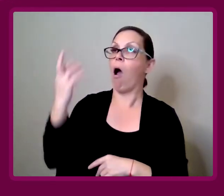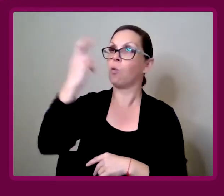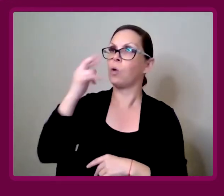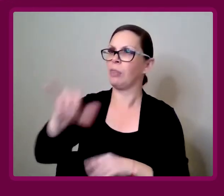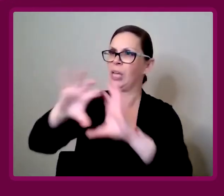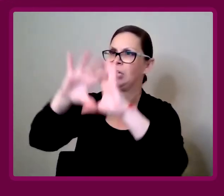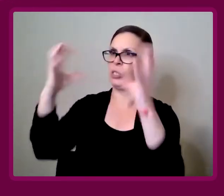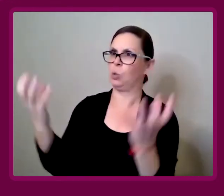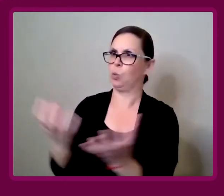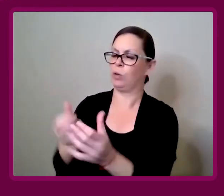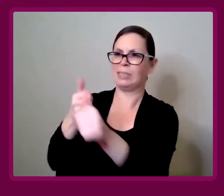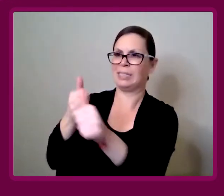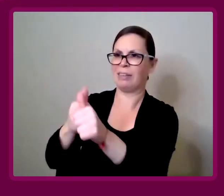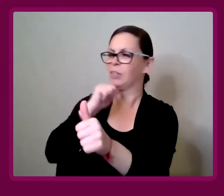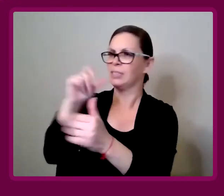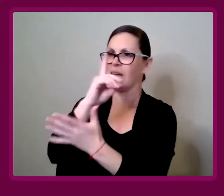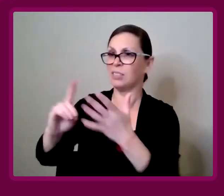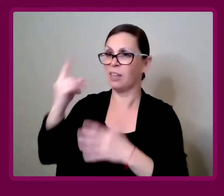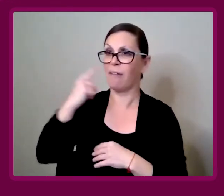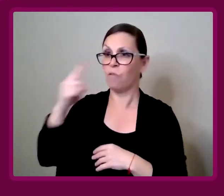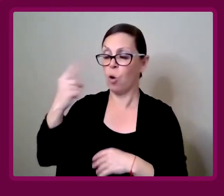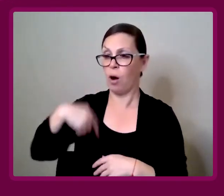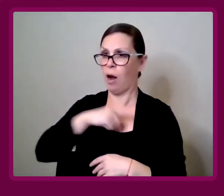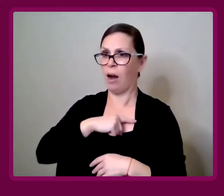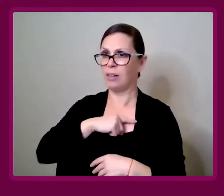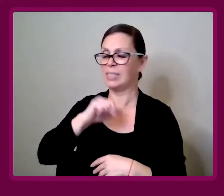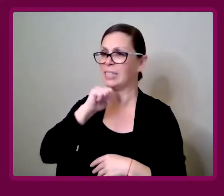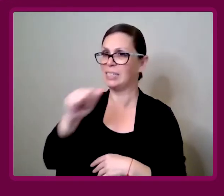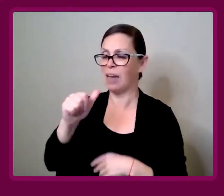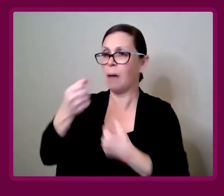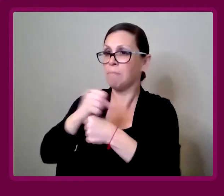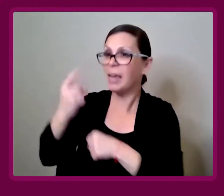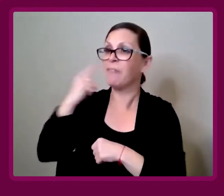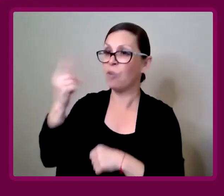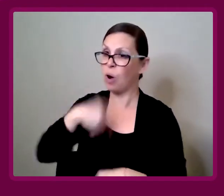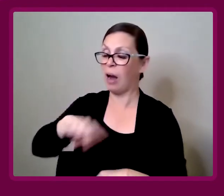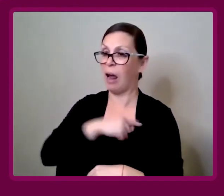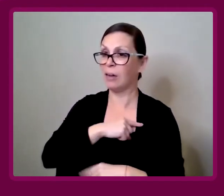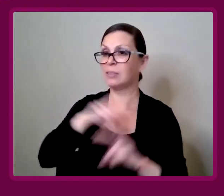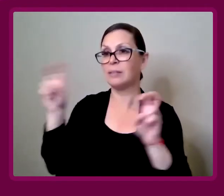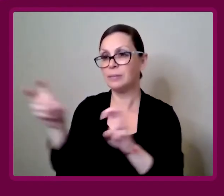realize, "Oh, this world is not designed for us. It's not created for us."